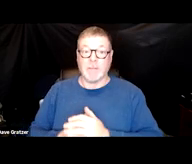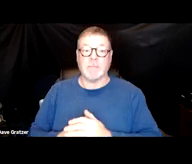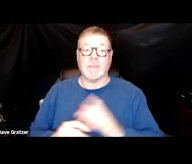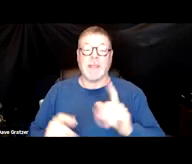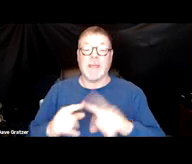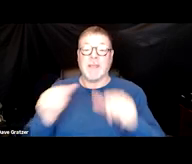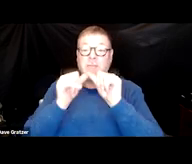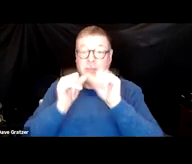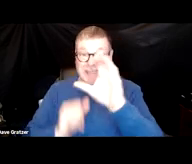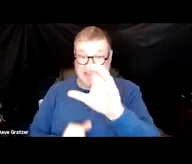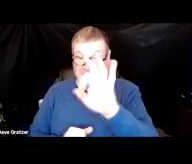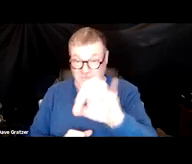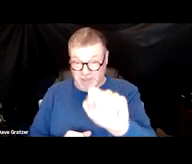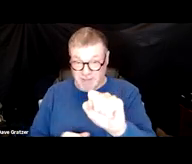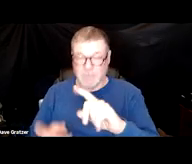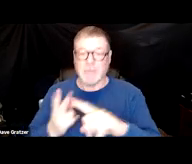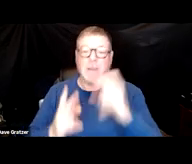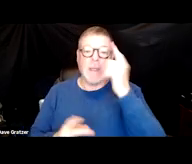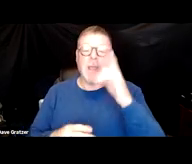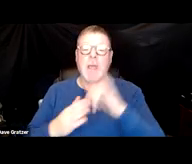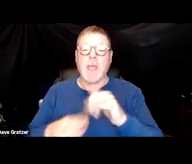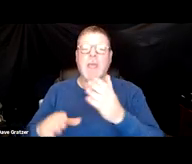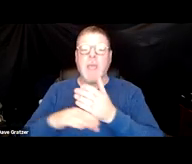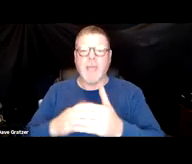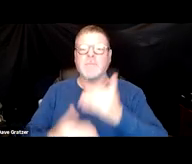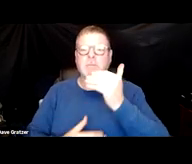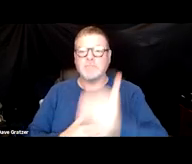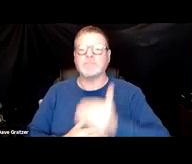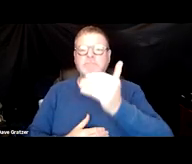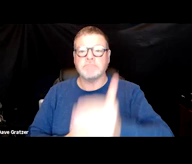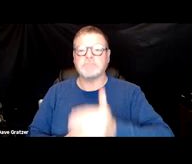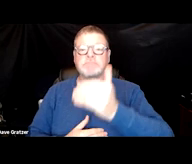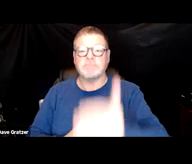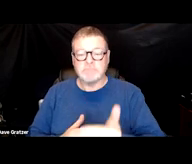is that they happen after periods of post-exertion malaise and stress